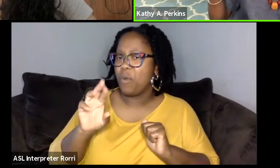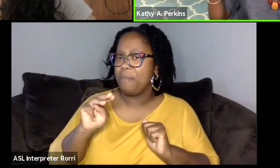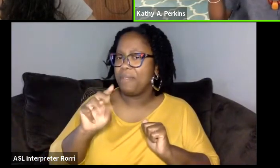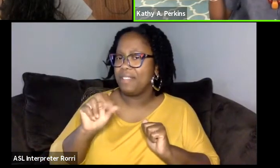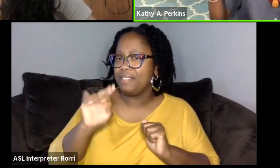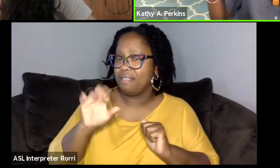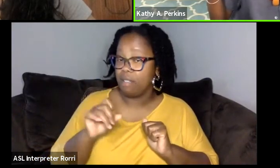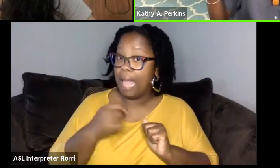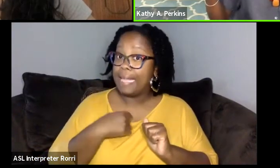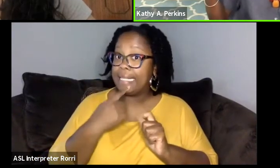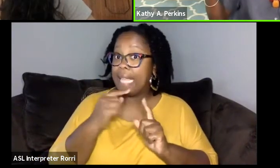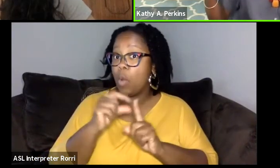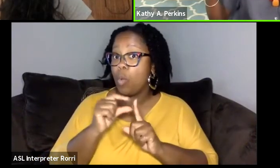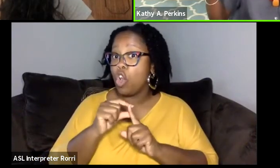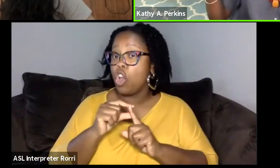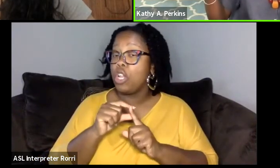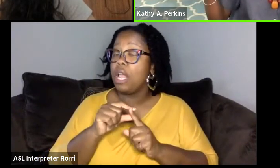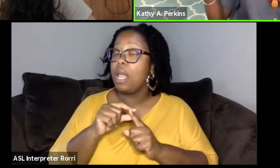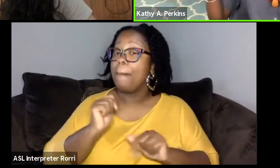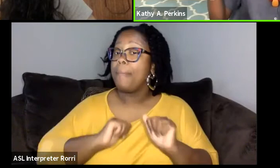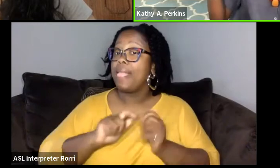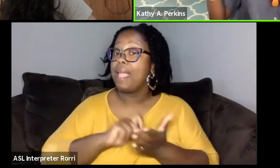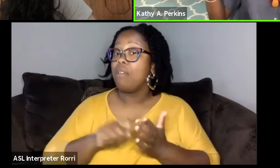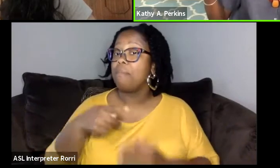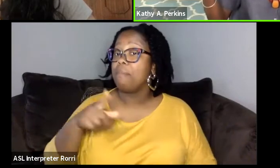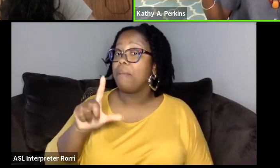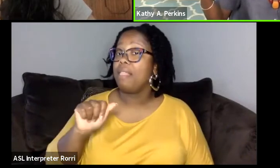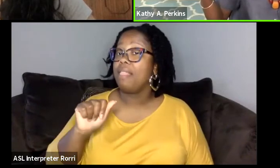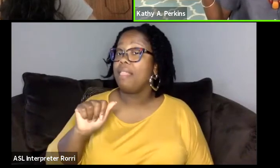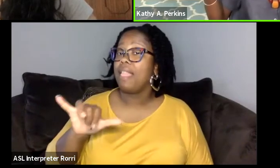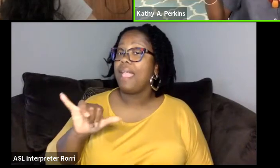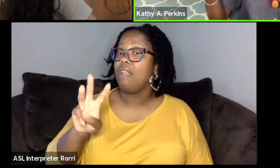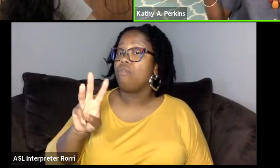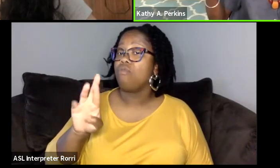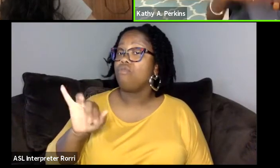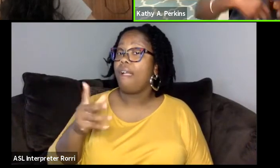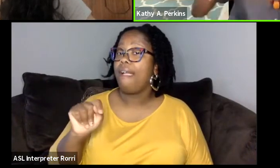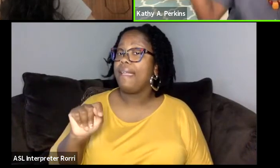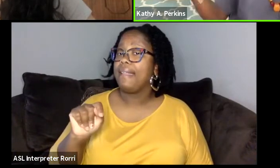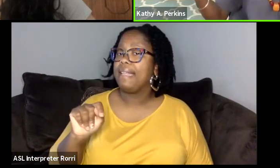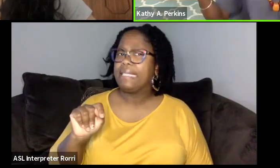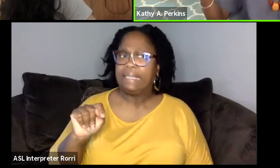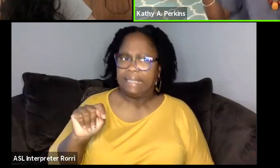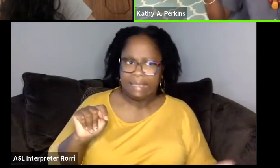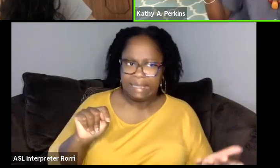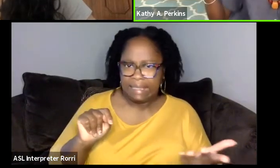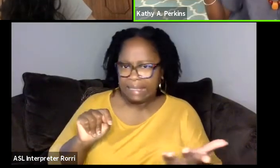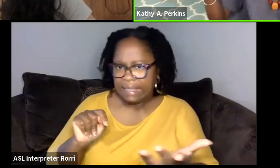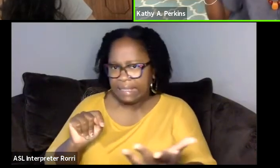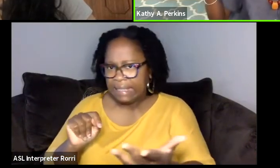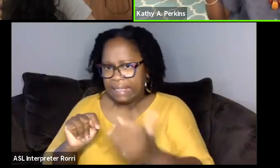But then when I say storytellers, who can perform their pieces, then I get people coming out of the woodwork.